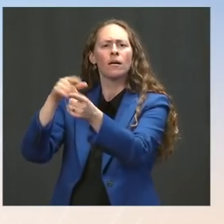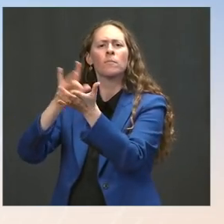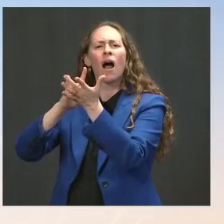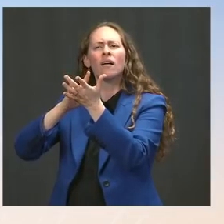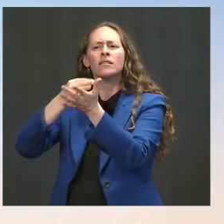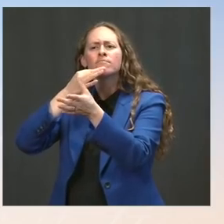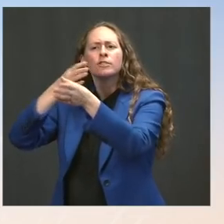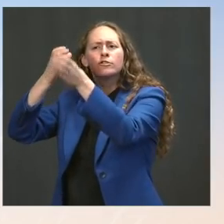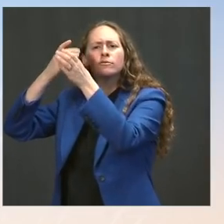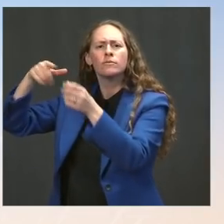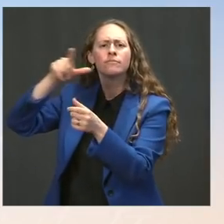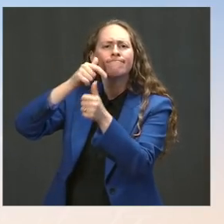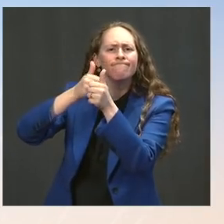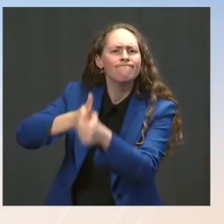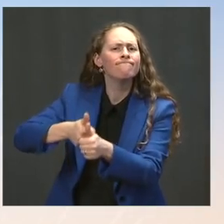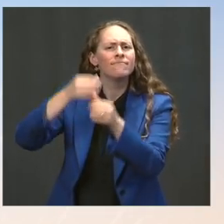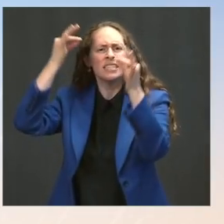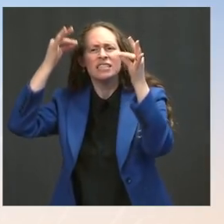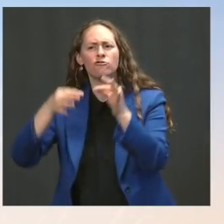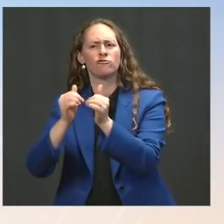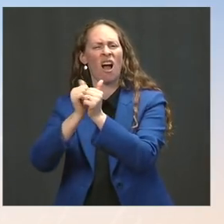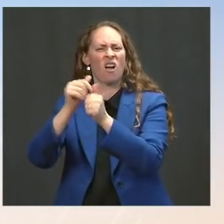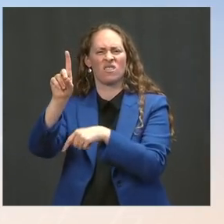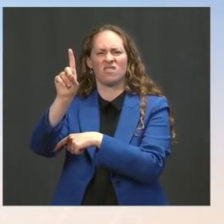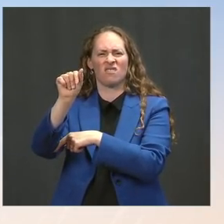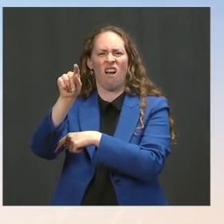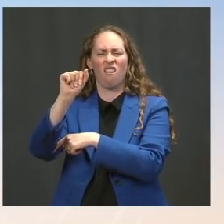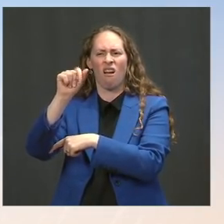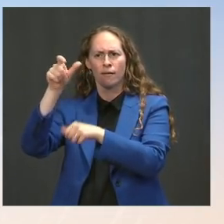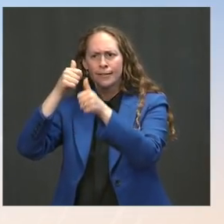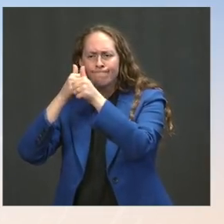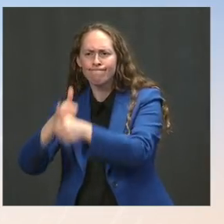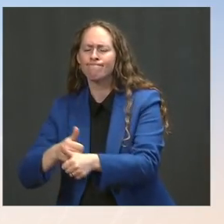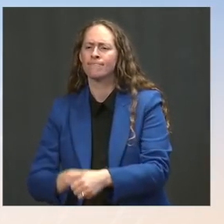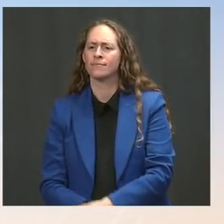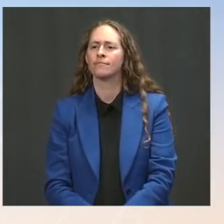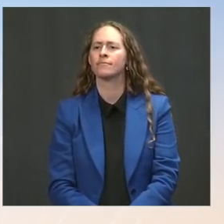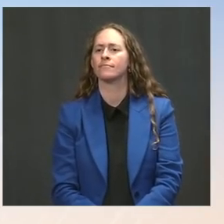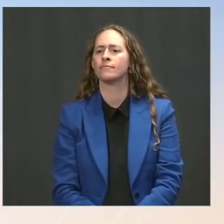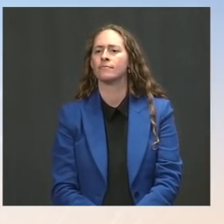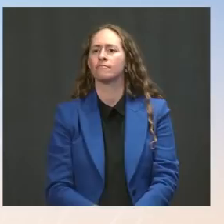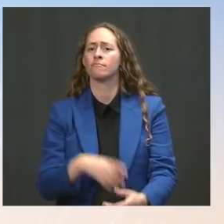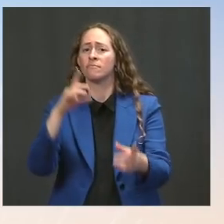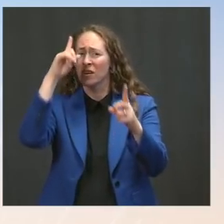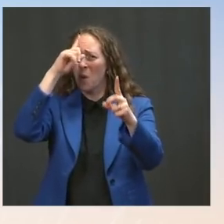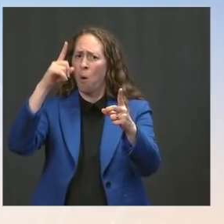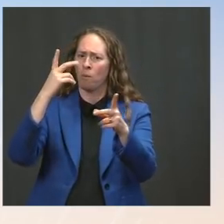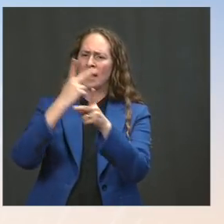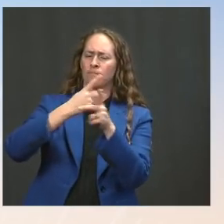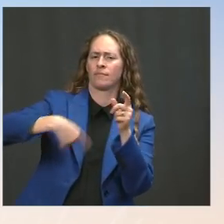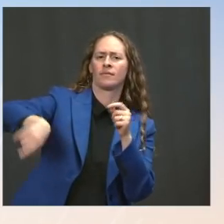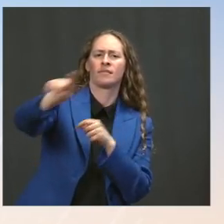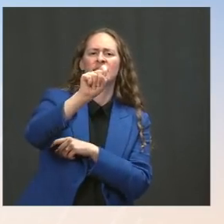and on a consideration of a range of factors, including keeping the American people safe. The Press: And the scientists who are making these decisions are medical experts.